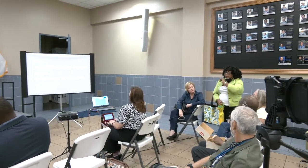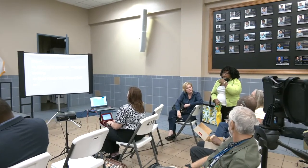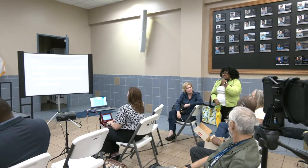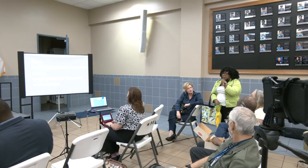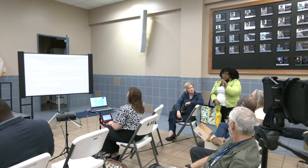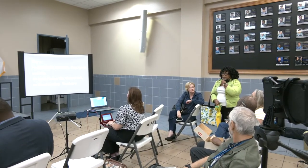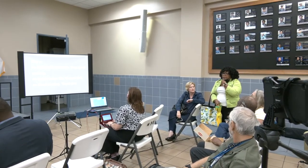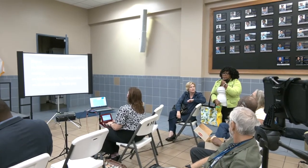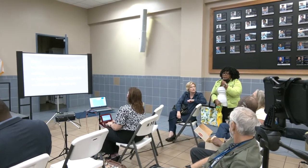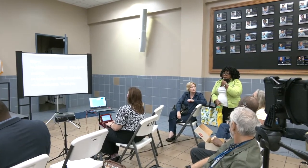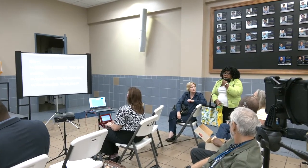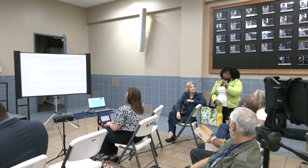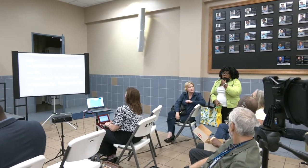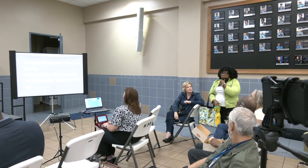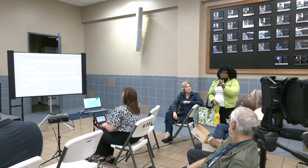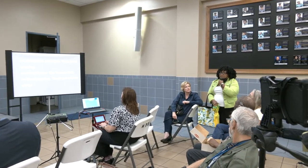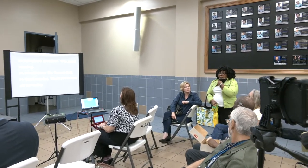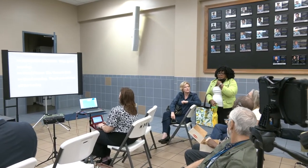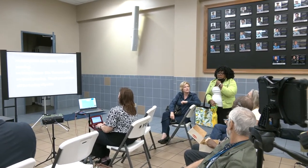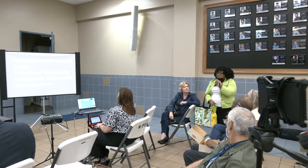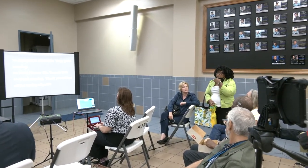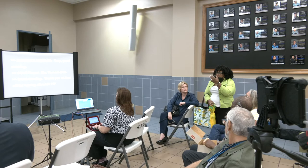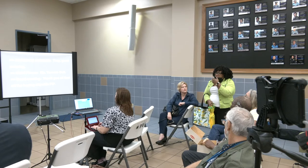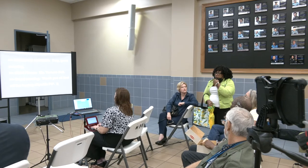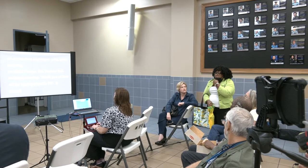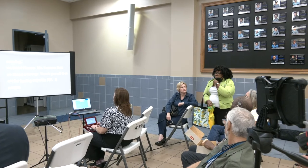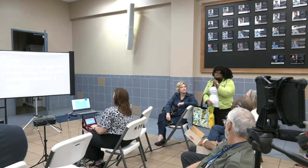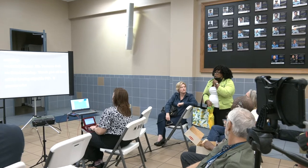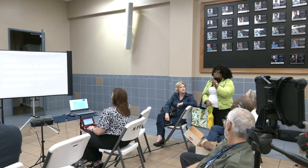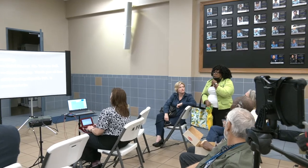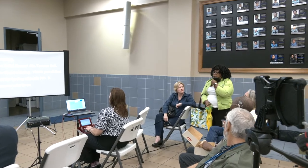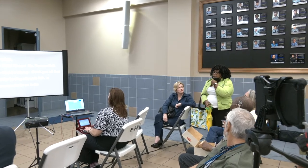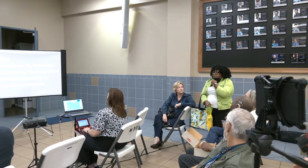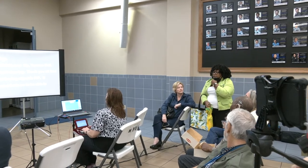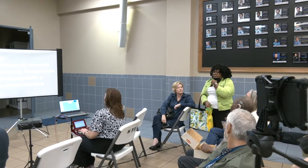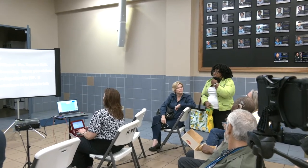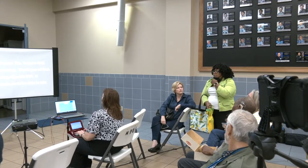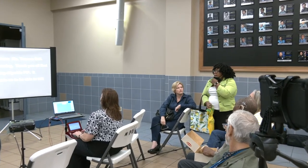having citywide PIP. It means a lot to us to be able to talk to you one on one and face to face.